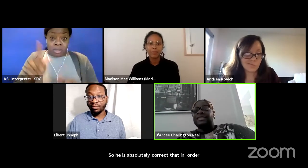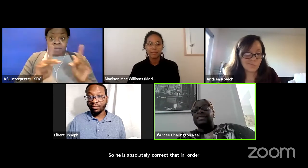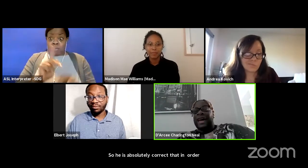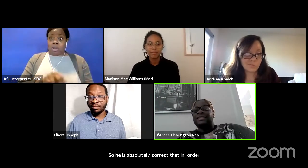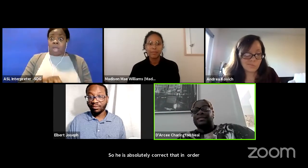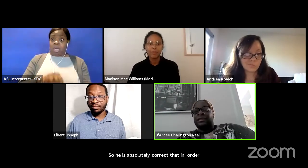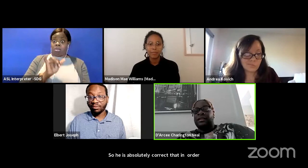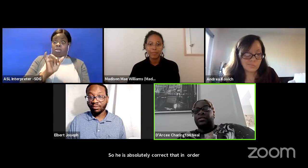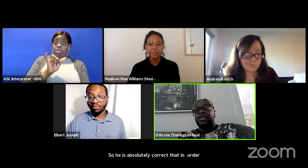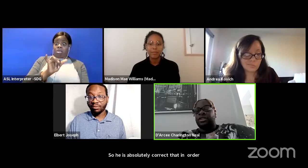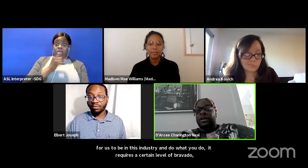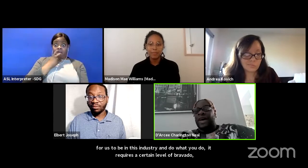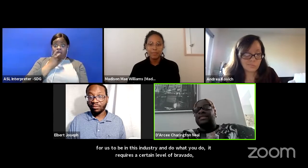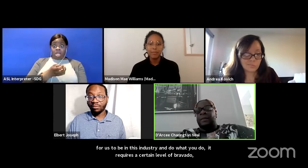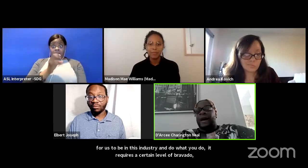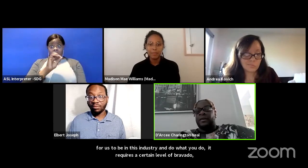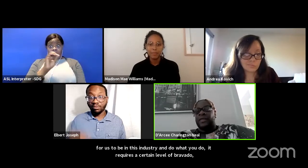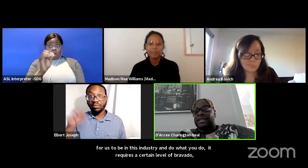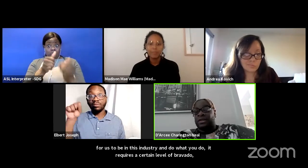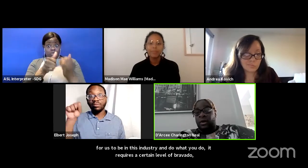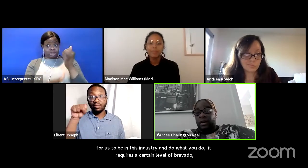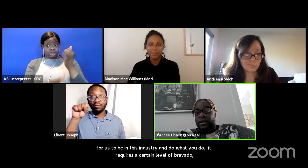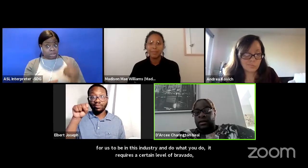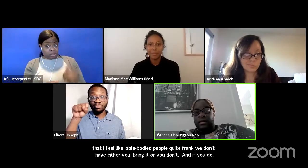That's the joy. That's the power. That's the work.